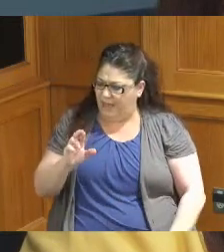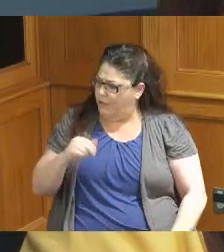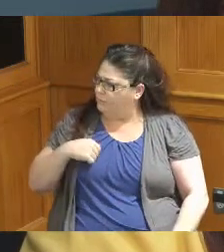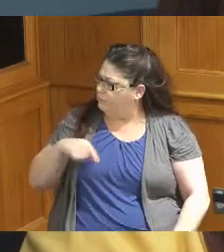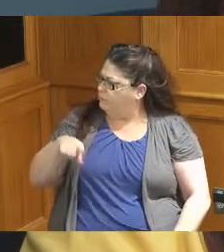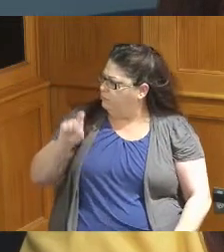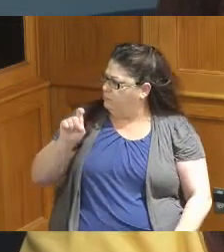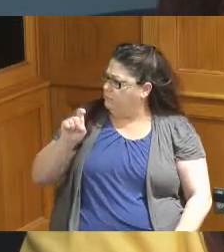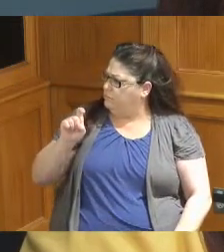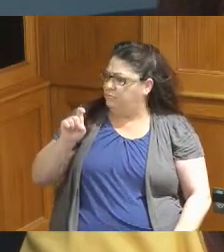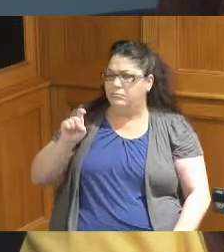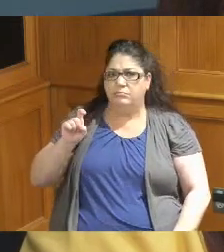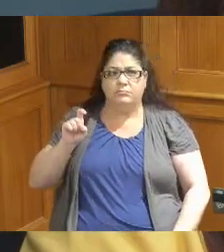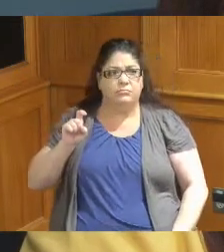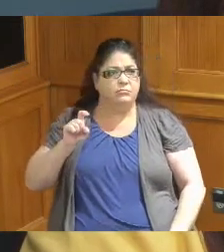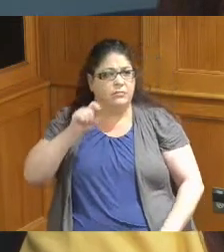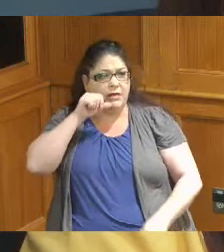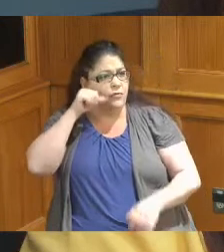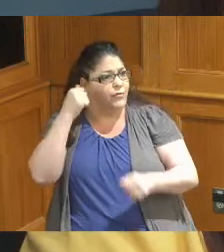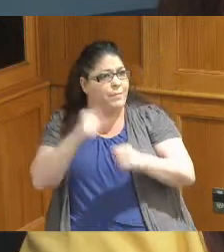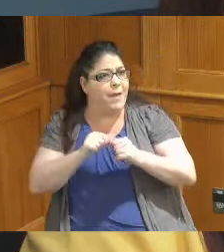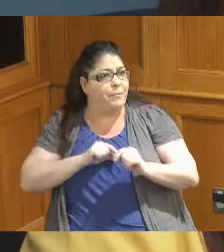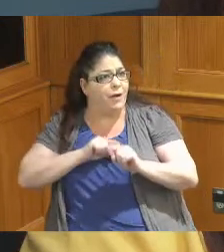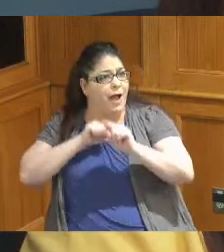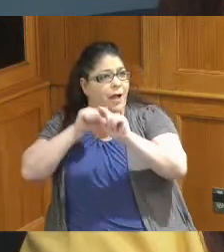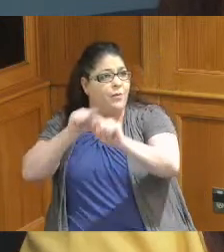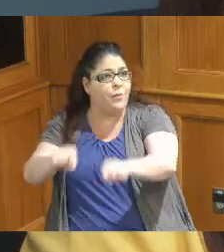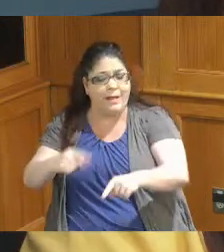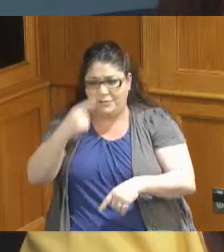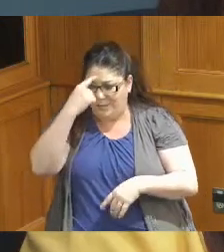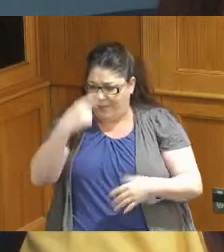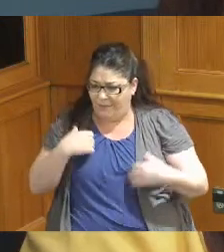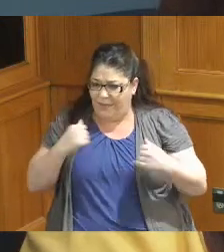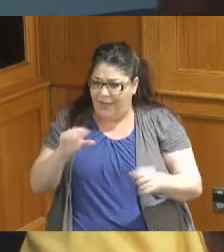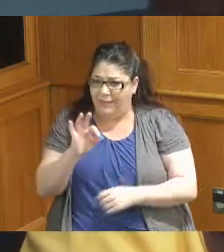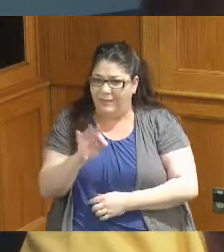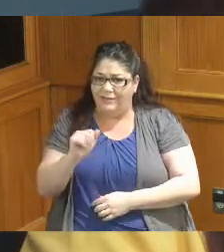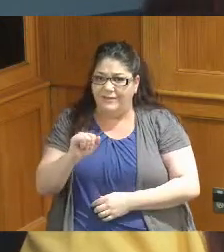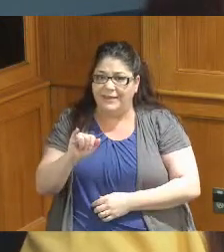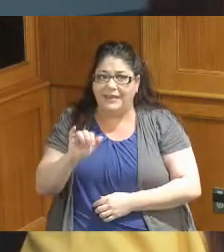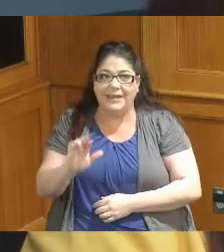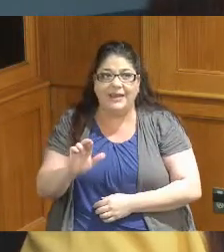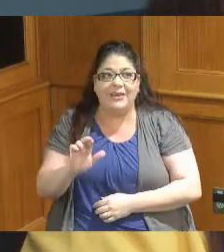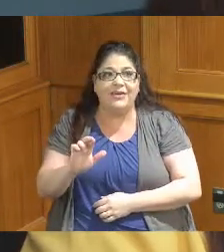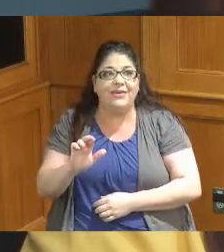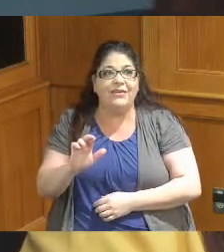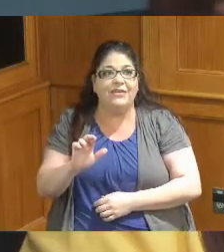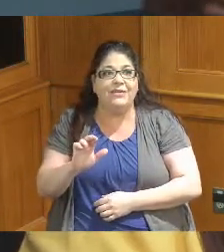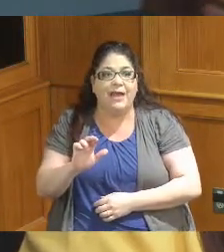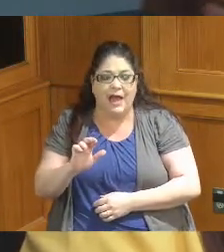well I don't remember being at the mental health fair and so I was thinking I need some mental